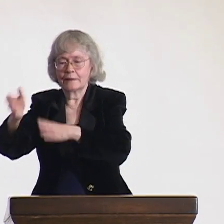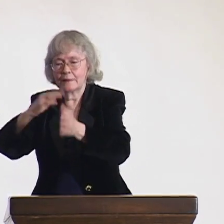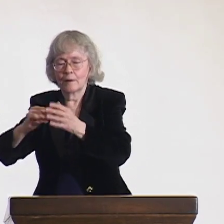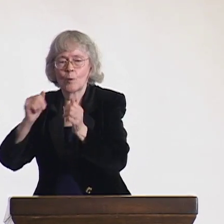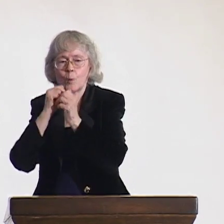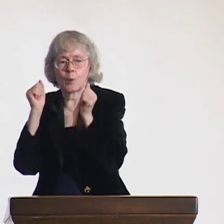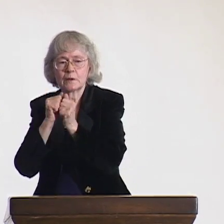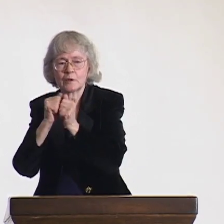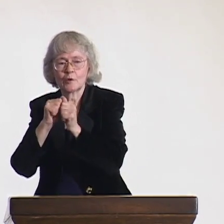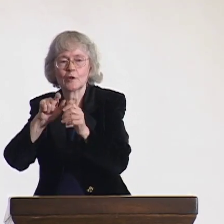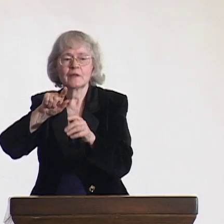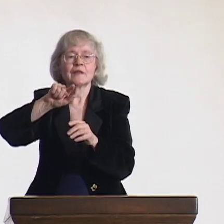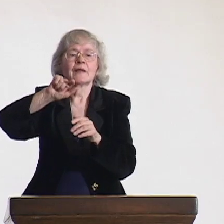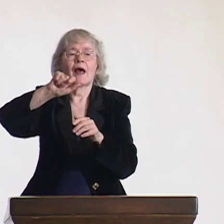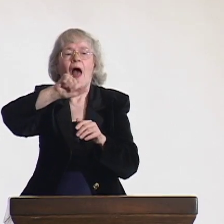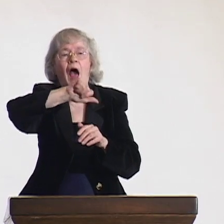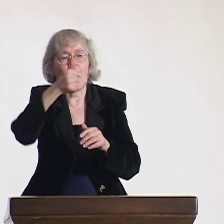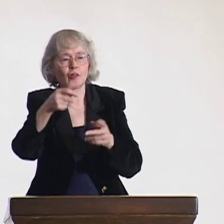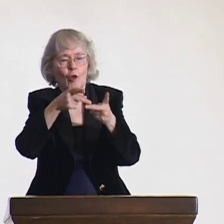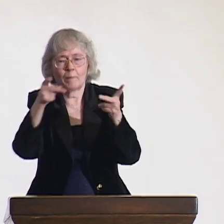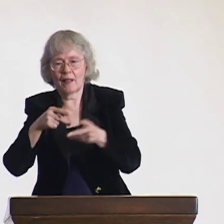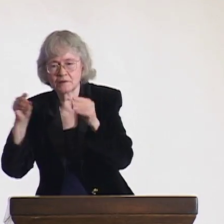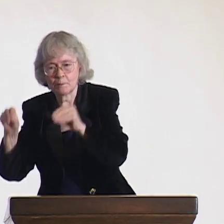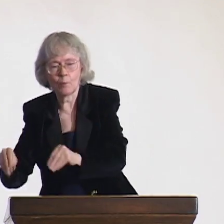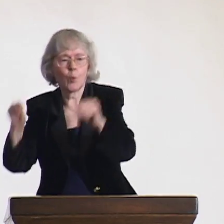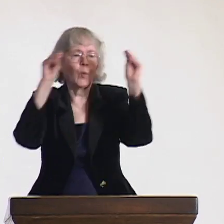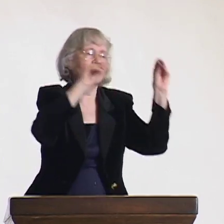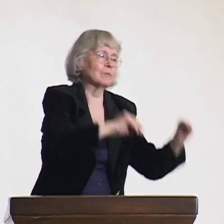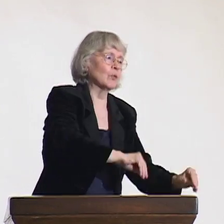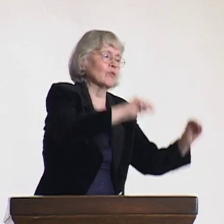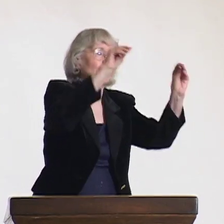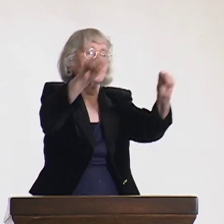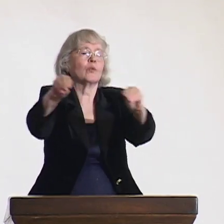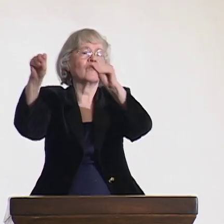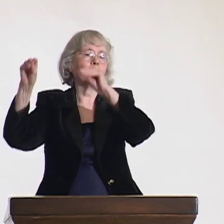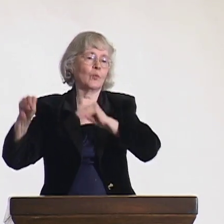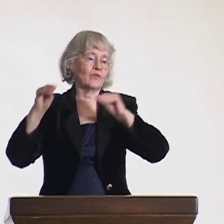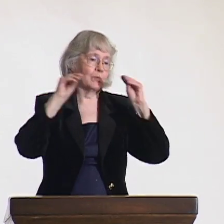from one area to another when they change for the seasons.